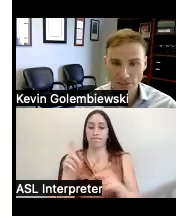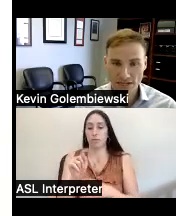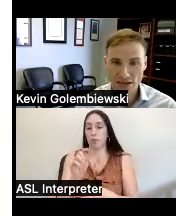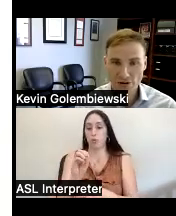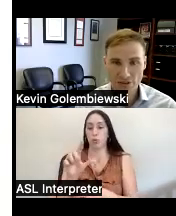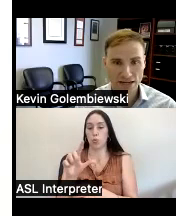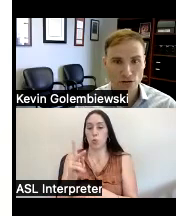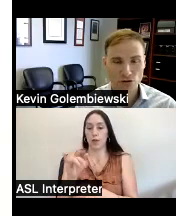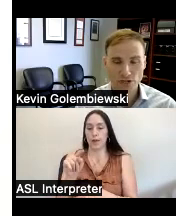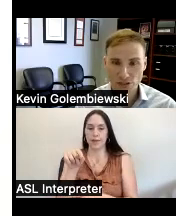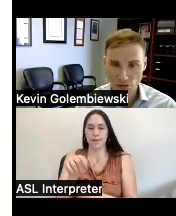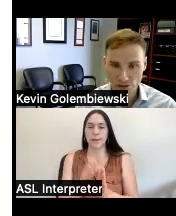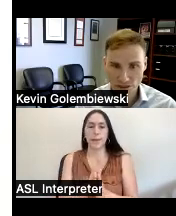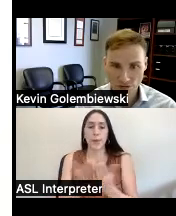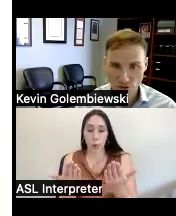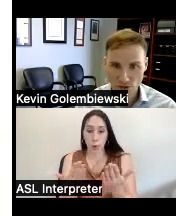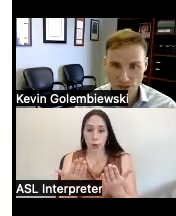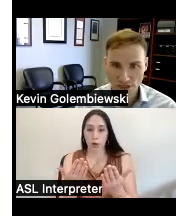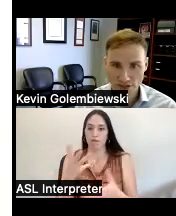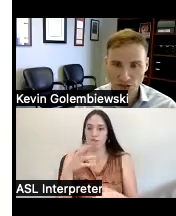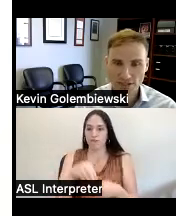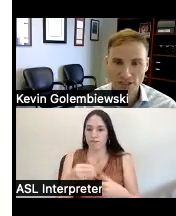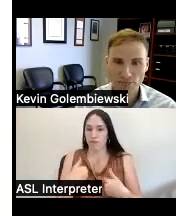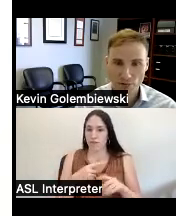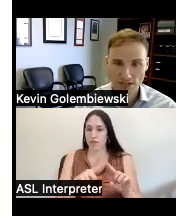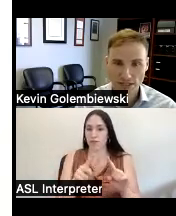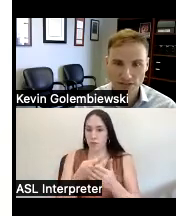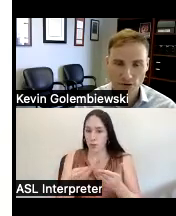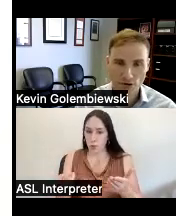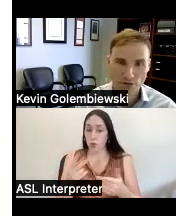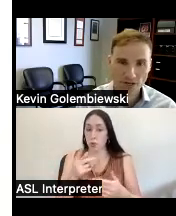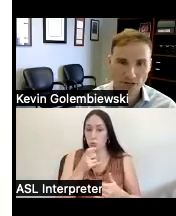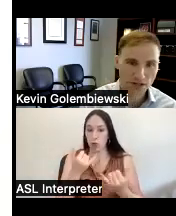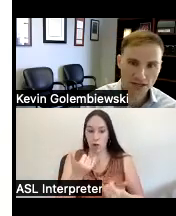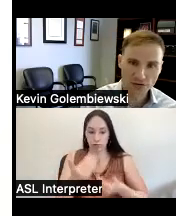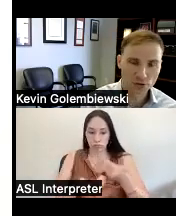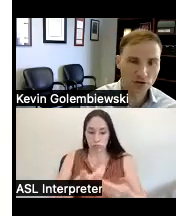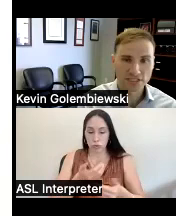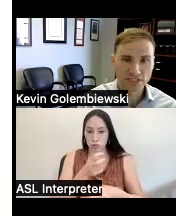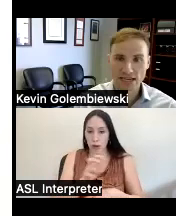put together that includes resources for folks in the transition process from K-12 education